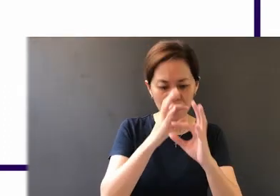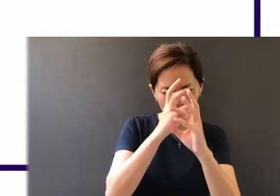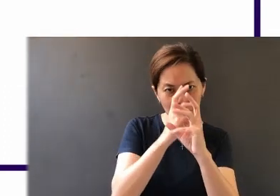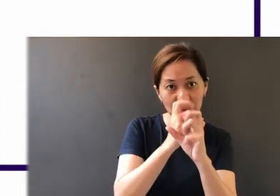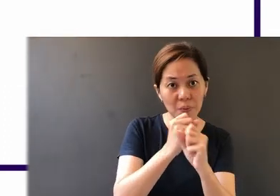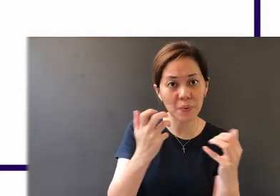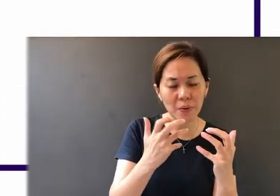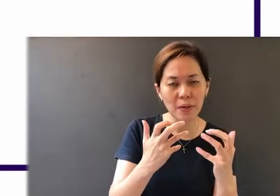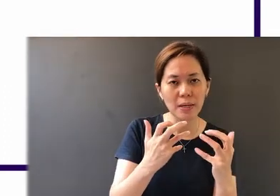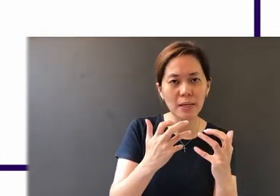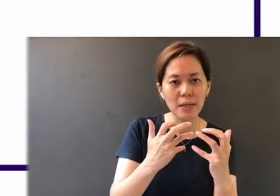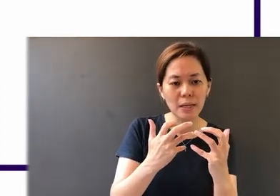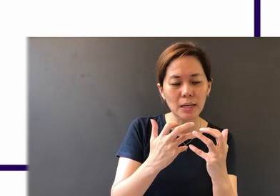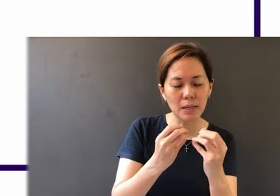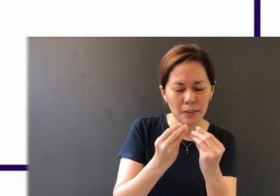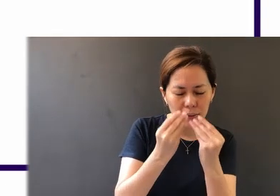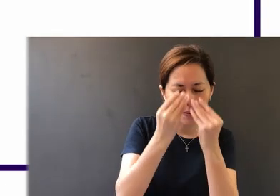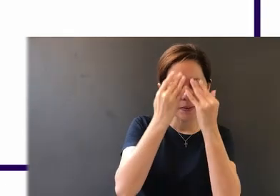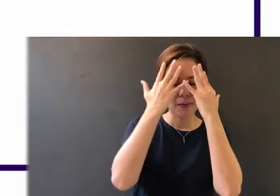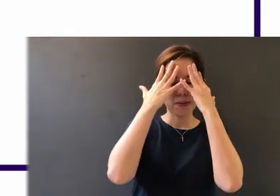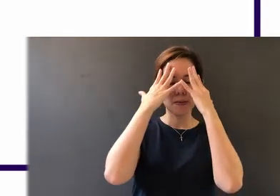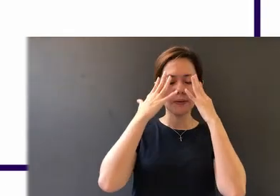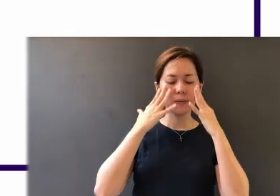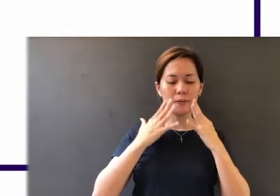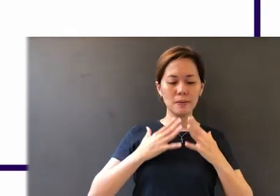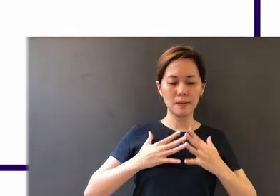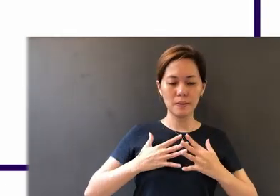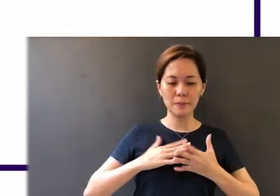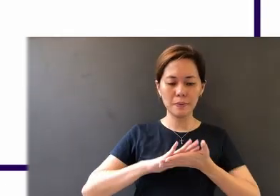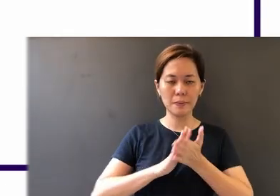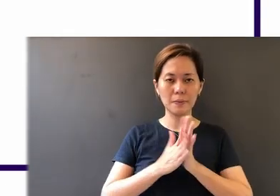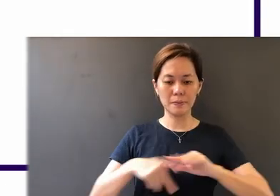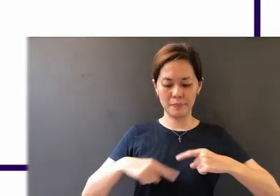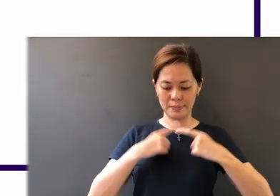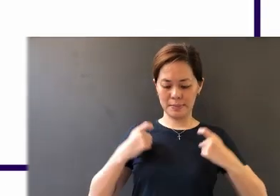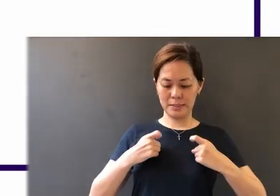gives birth to sin, and sin when it is fully grown